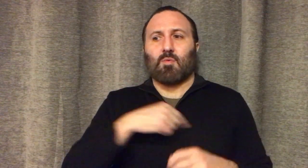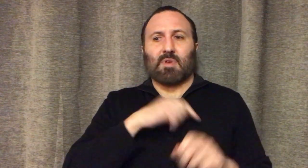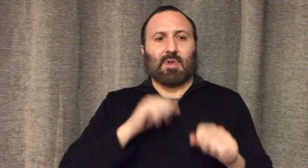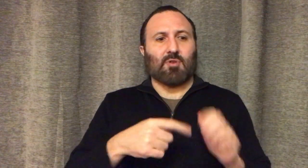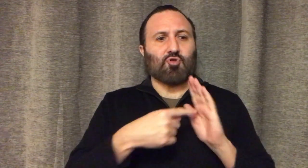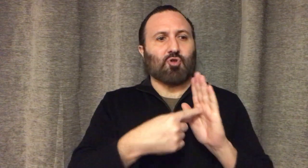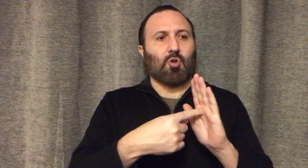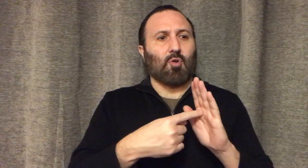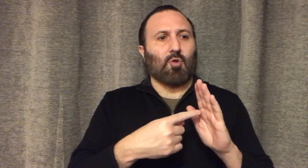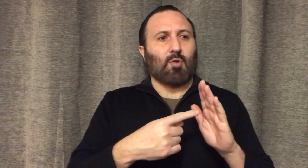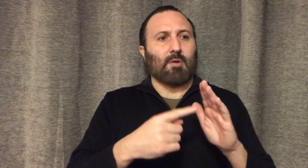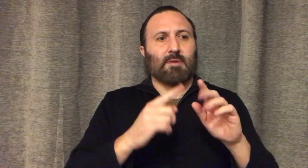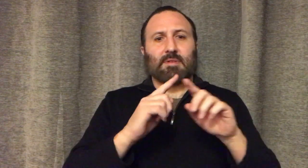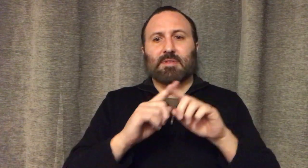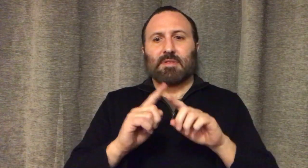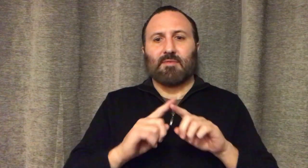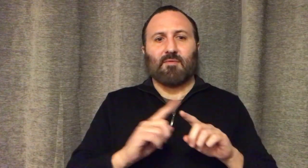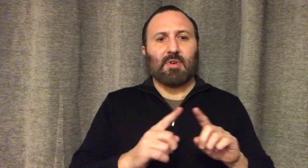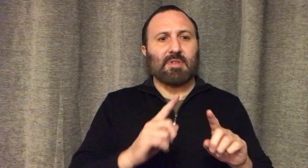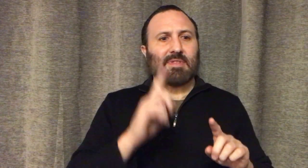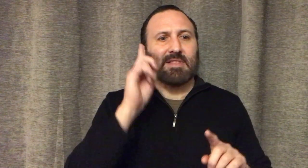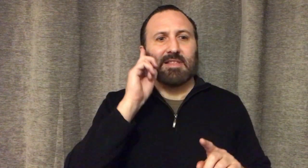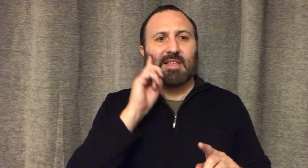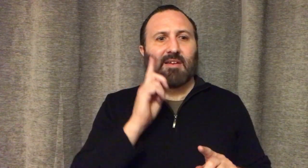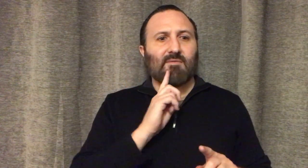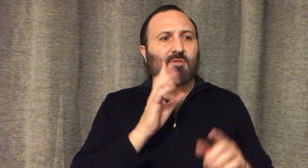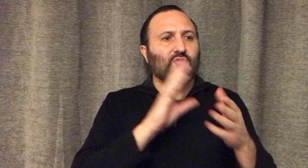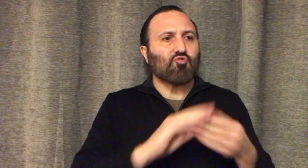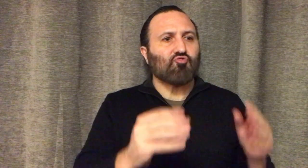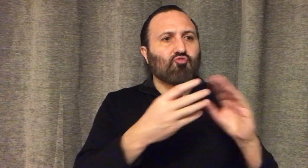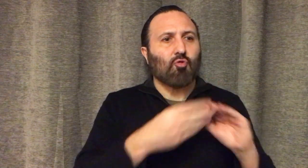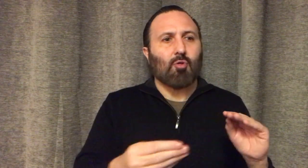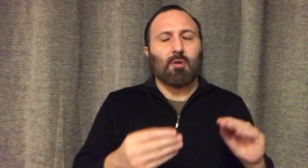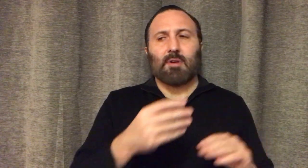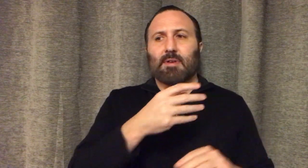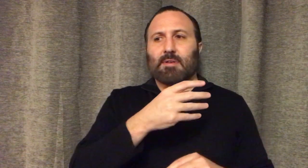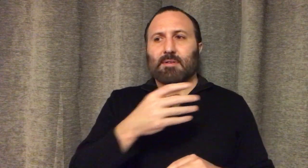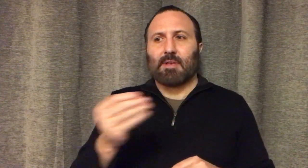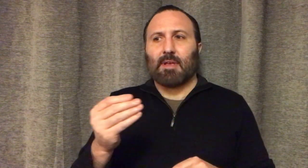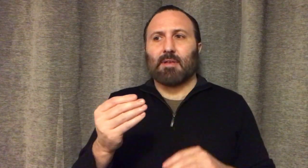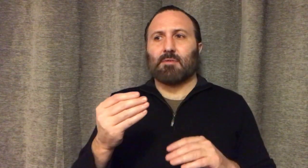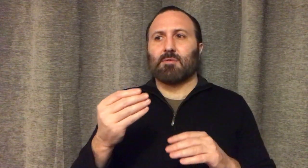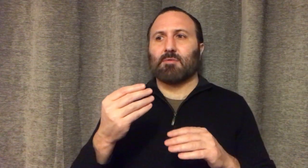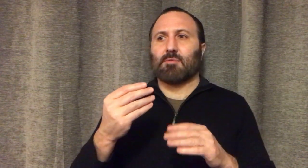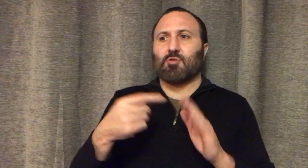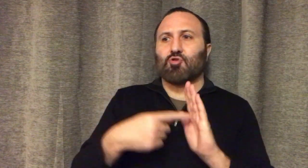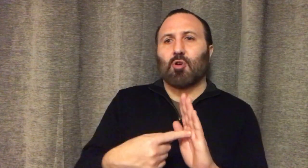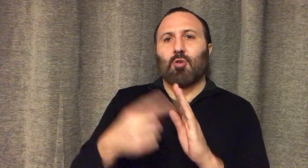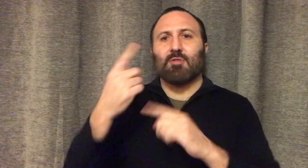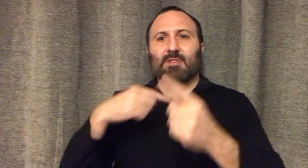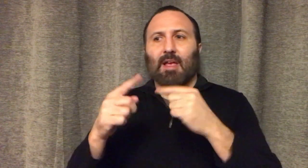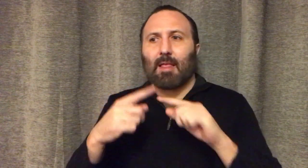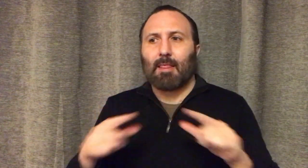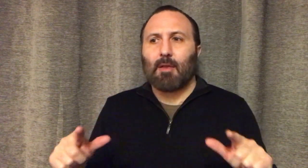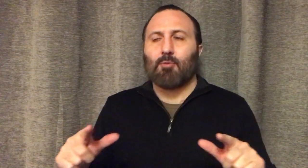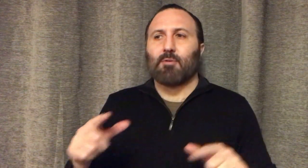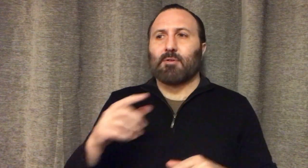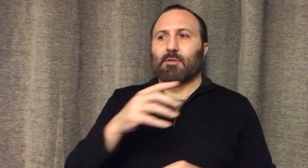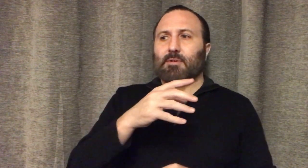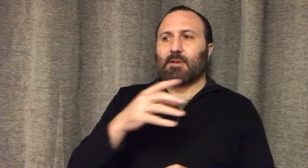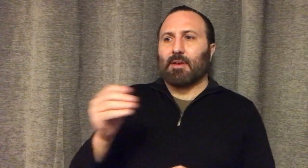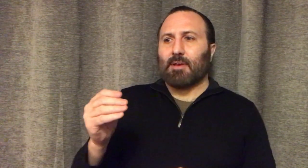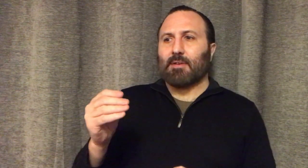Where we can showcase different stories and sign languages and